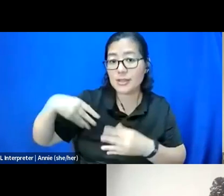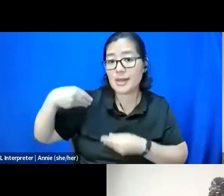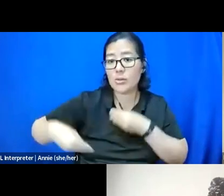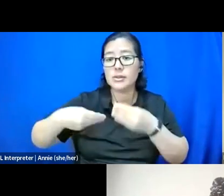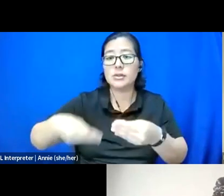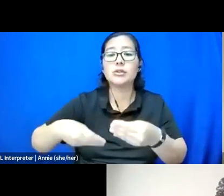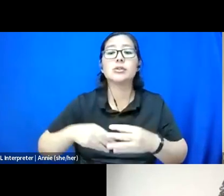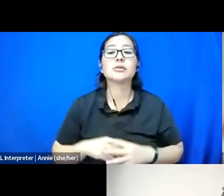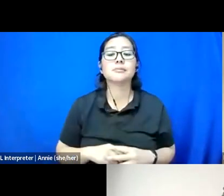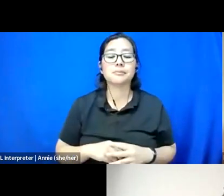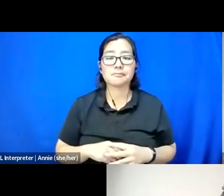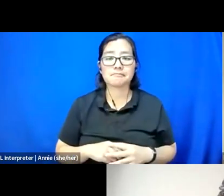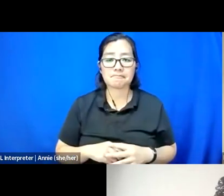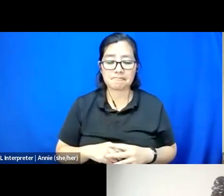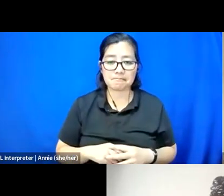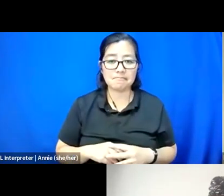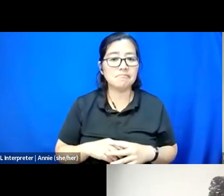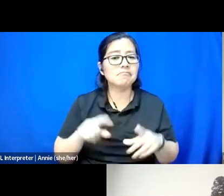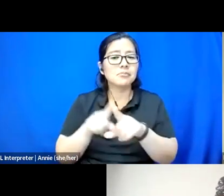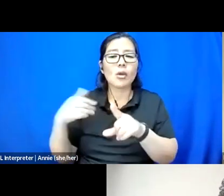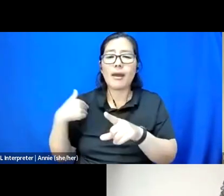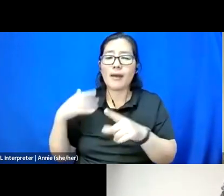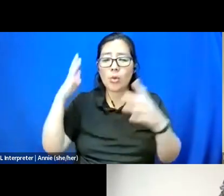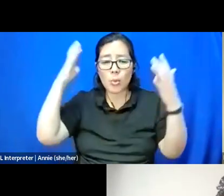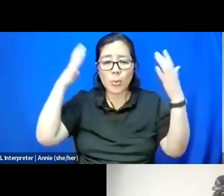I have wavy, curly hair.